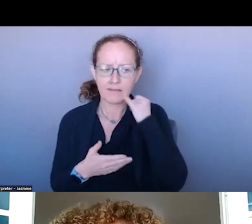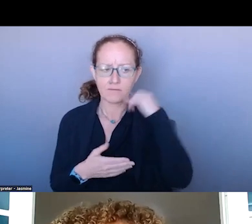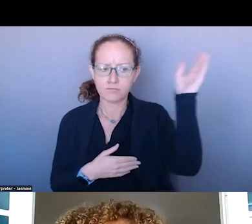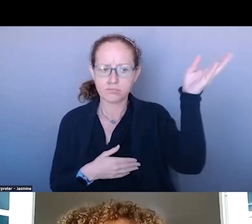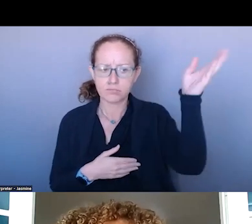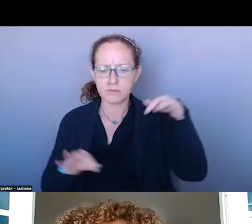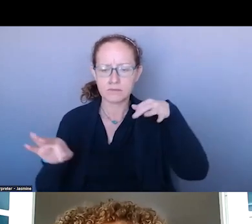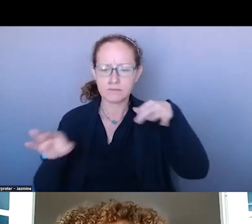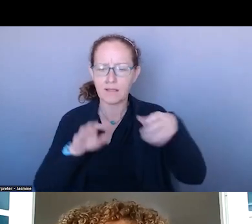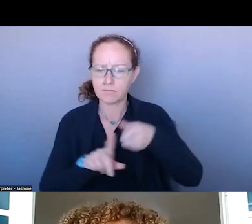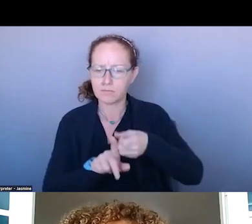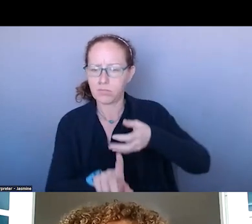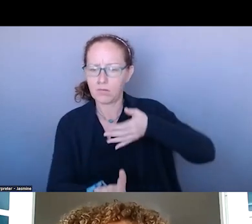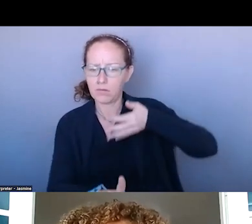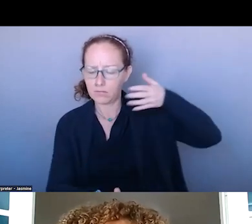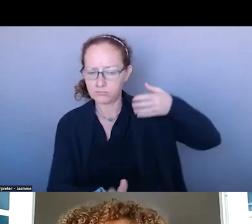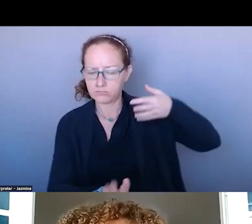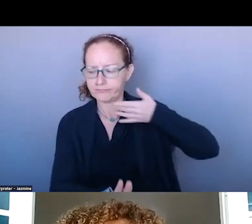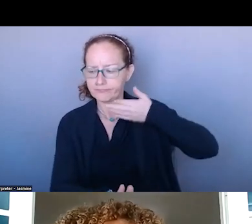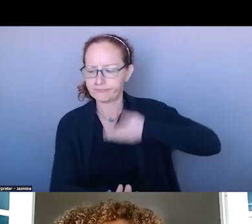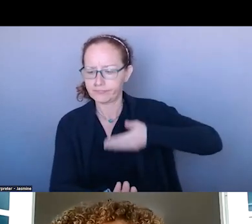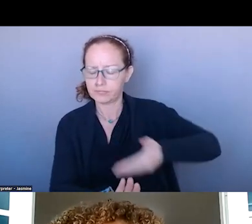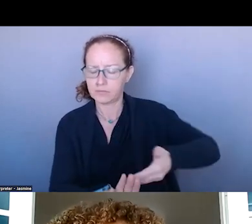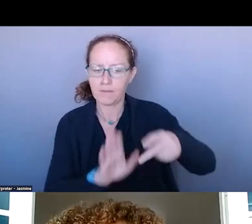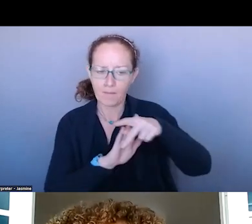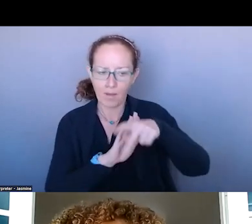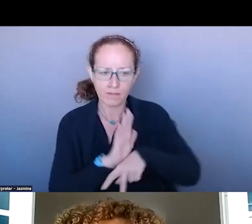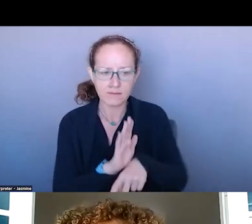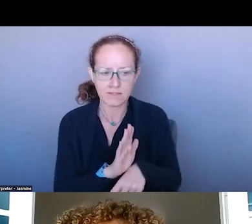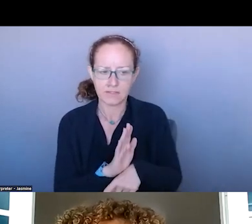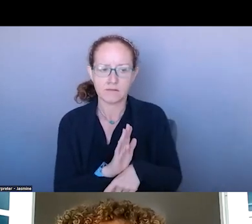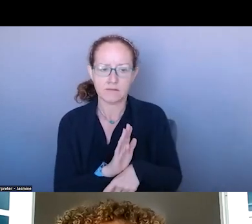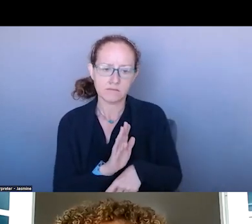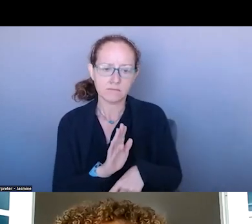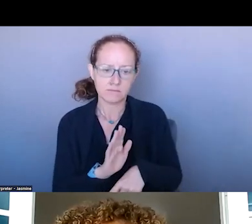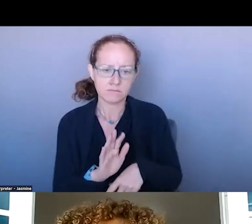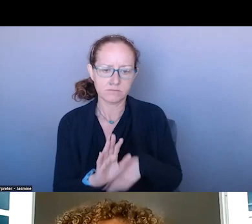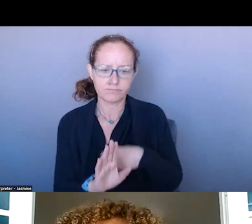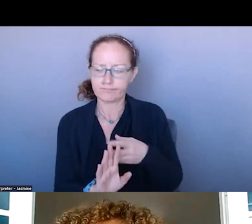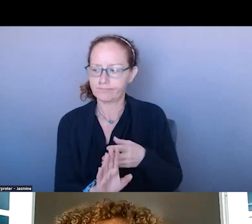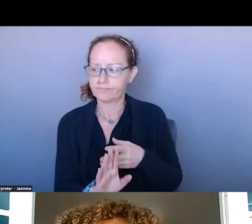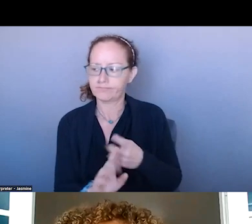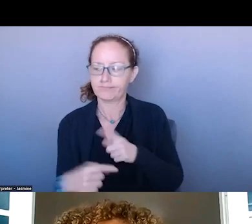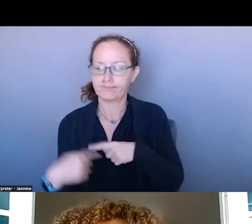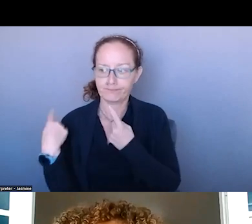DAY-TO-DAY WORK OF MOVING SYSTEMS, YOU CAN FEEL STUCK SEEING THE SLOW RATE